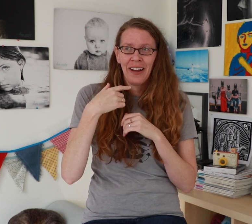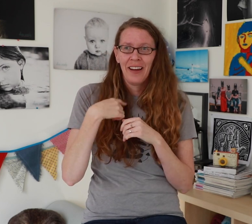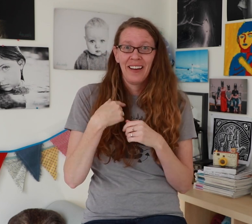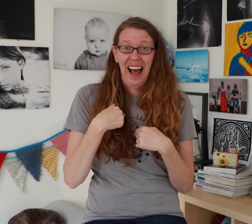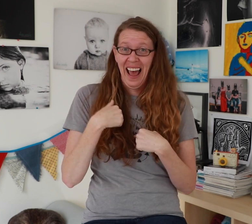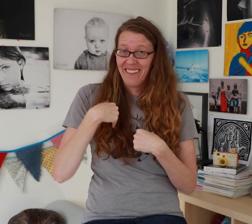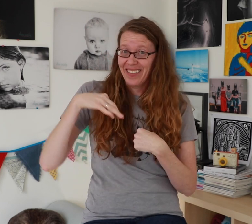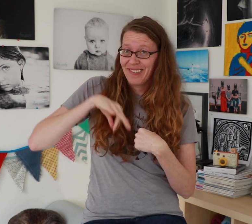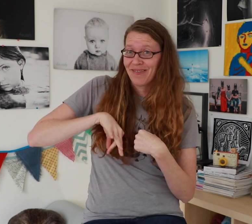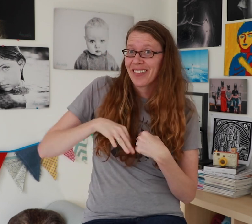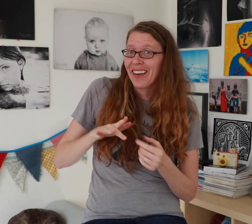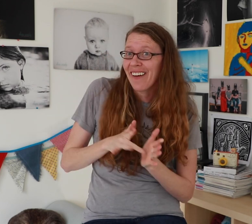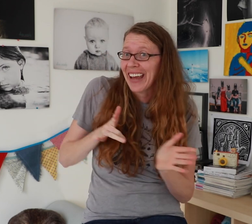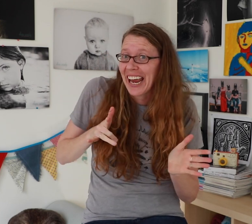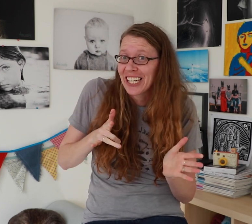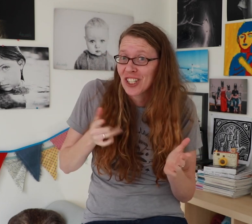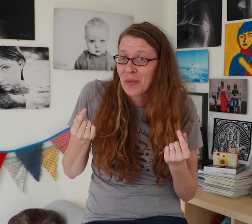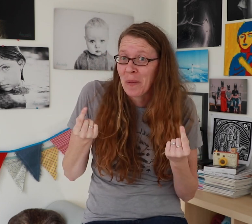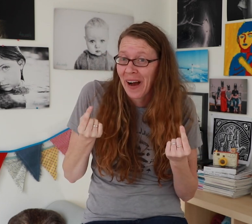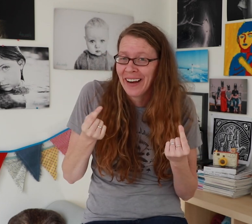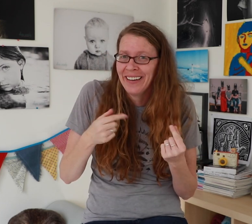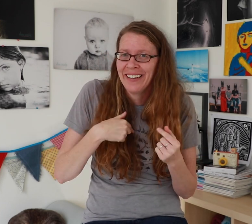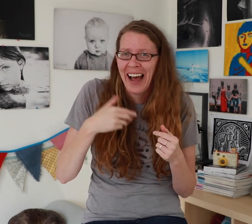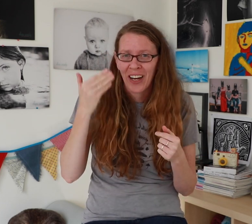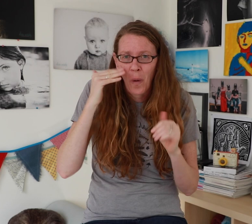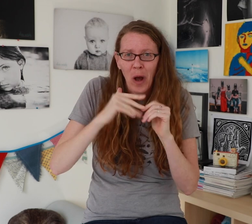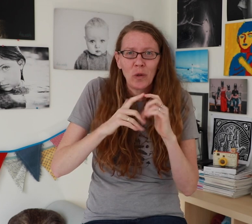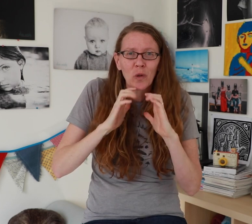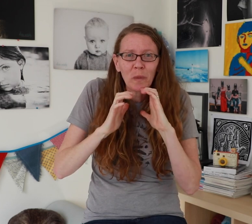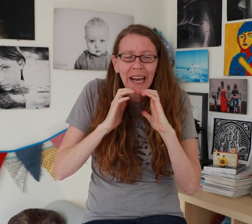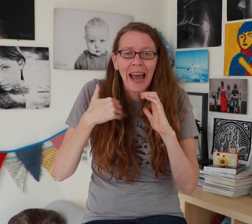Usually, I have an advantage because I know how to communicate